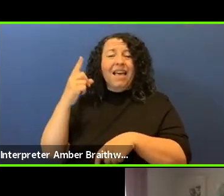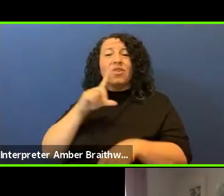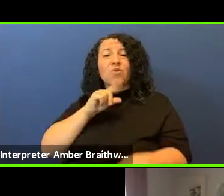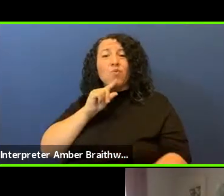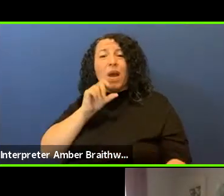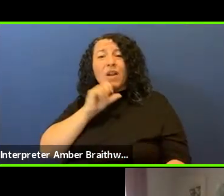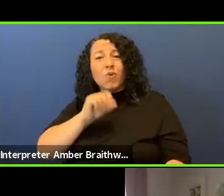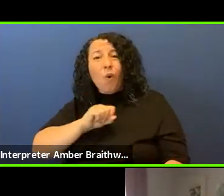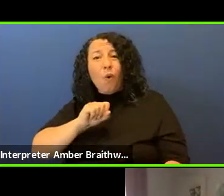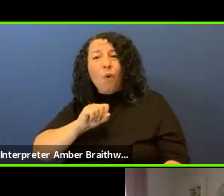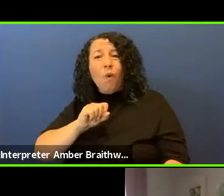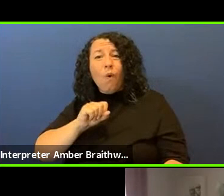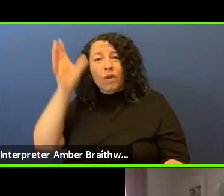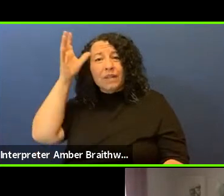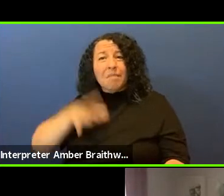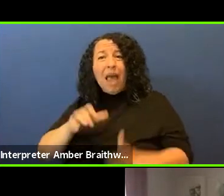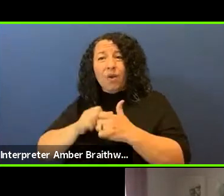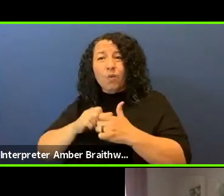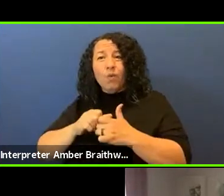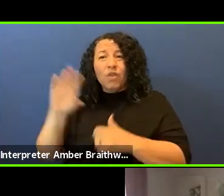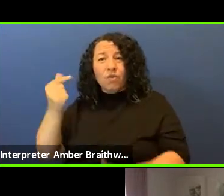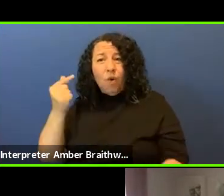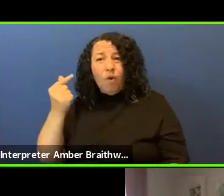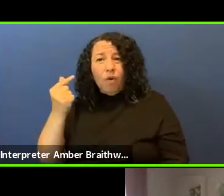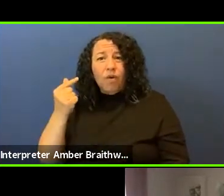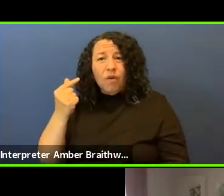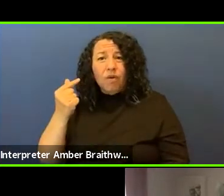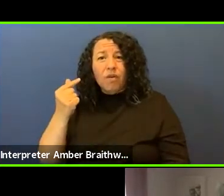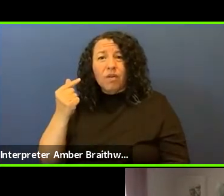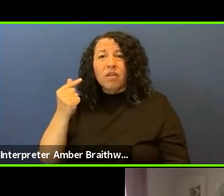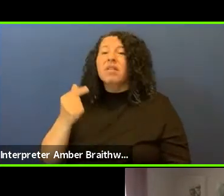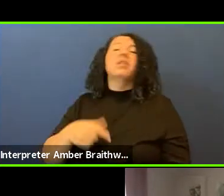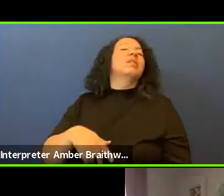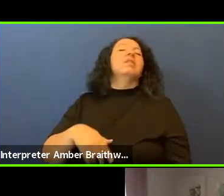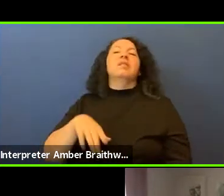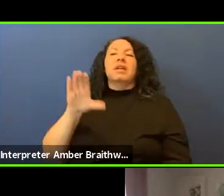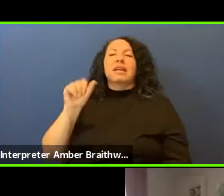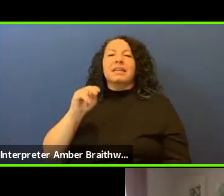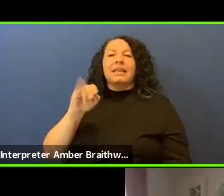with a K-9 unit. It was in the middle of